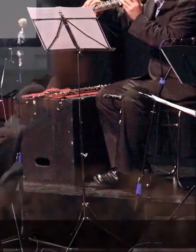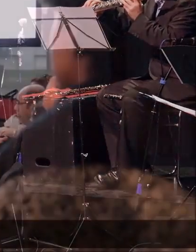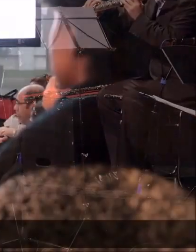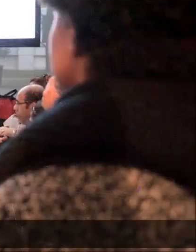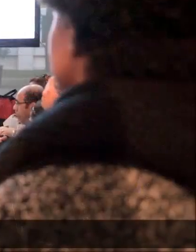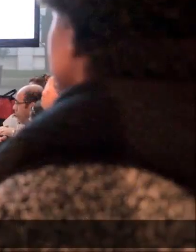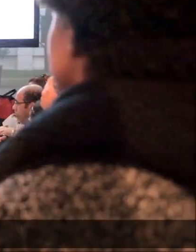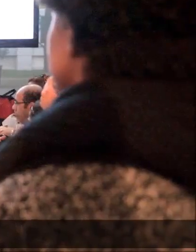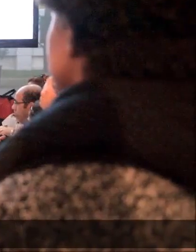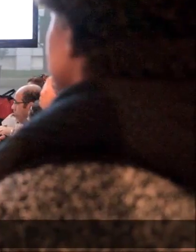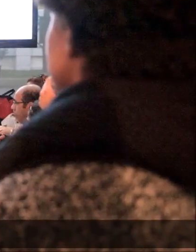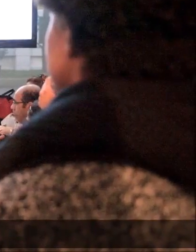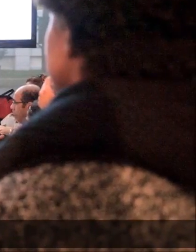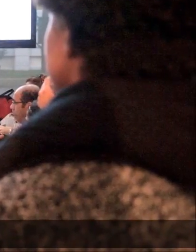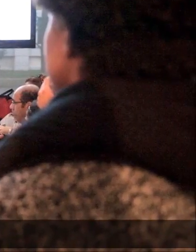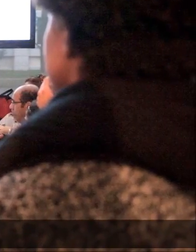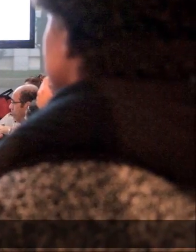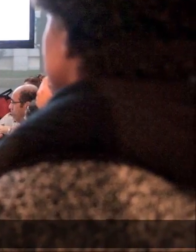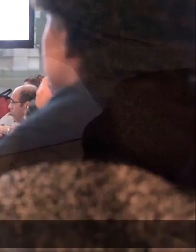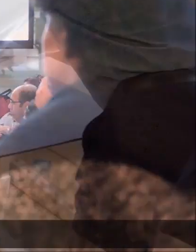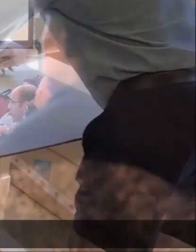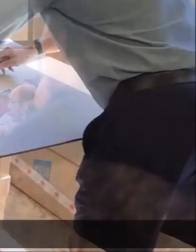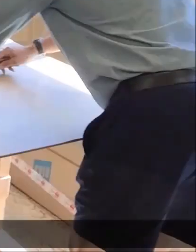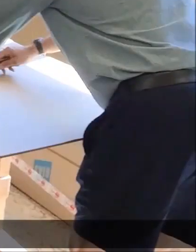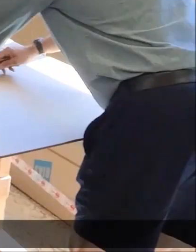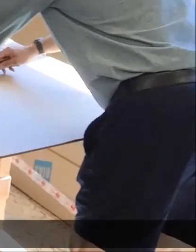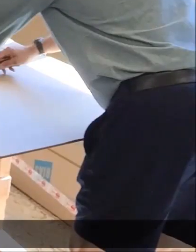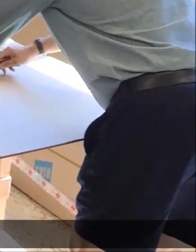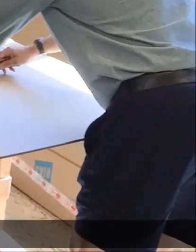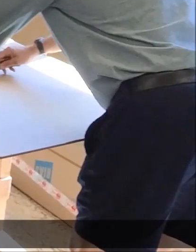First, we'll increase our support of artists,